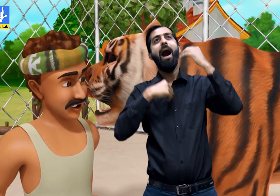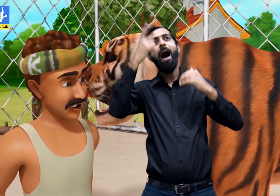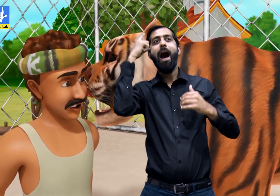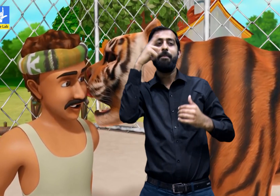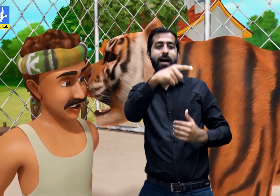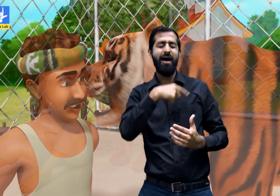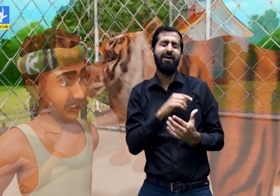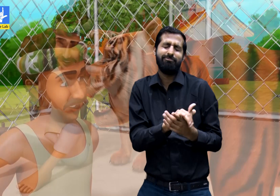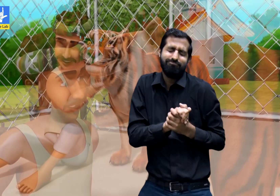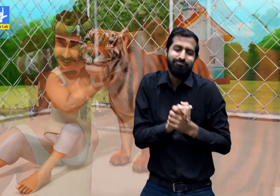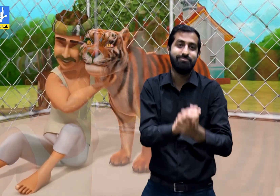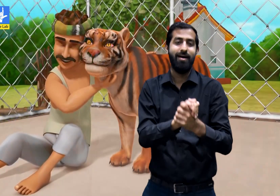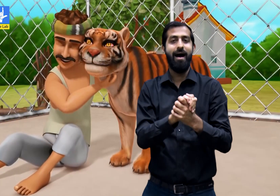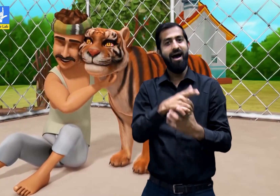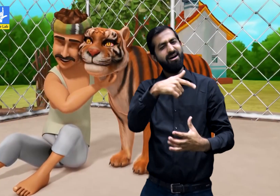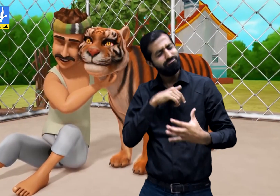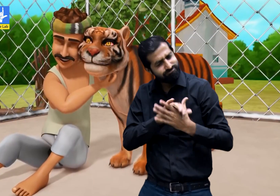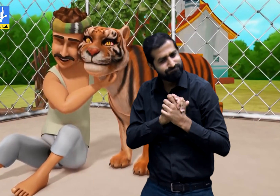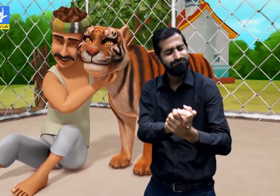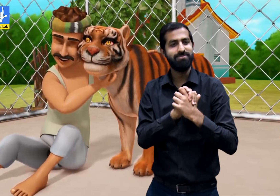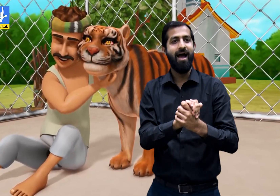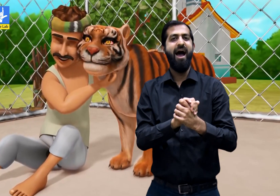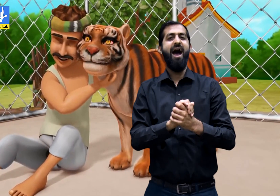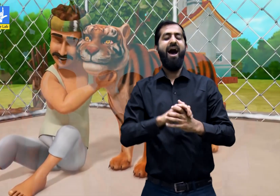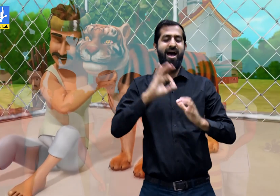The farmer also realized that this tiger is his friend.